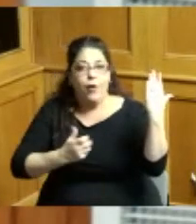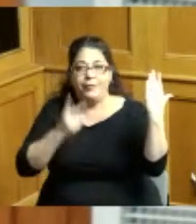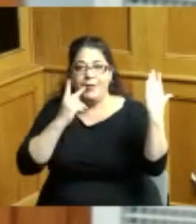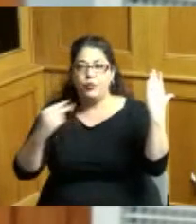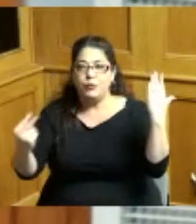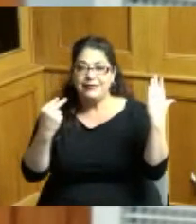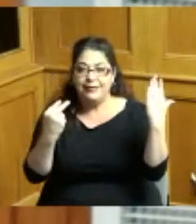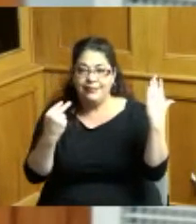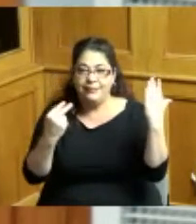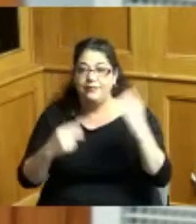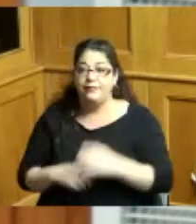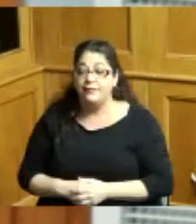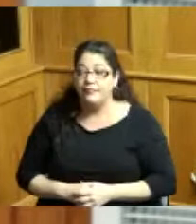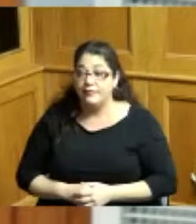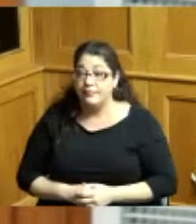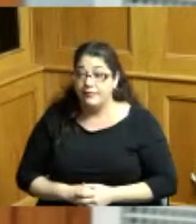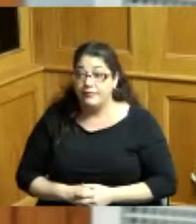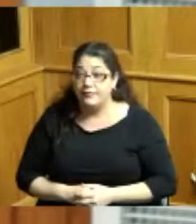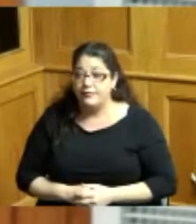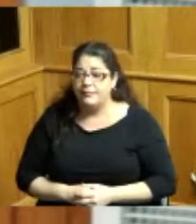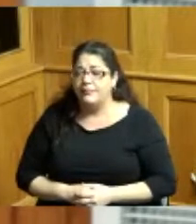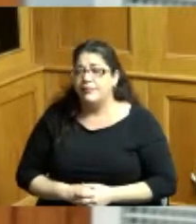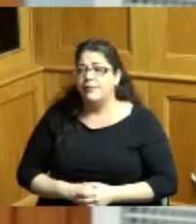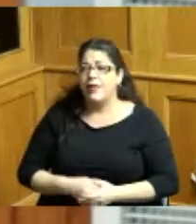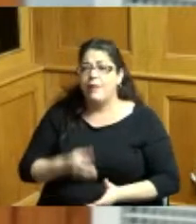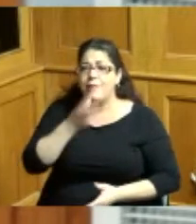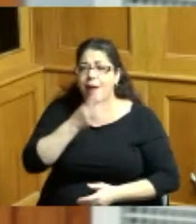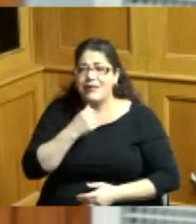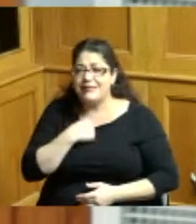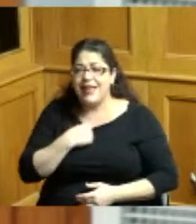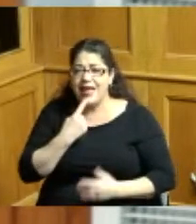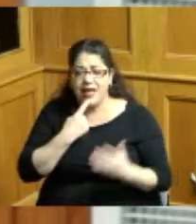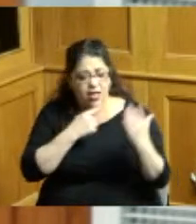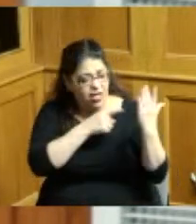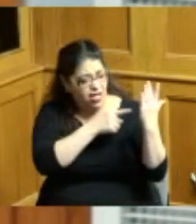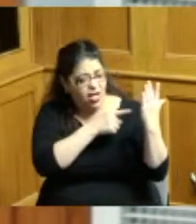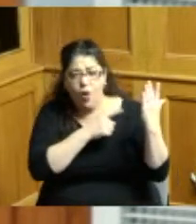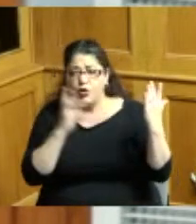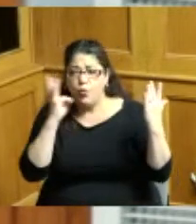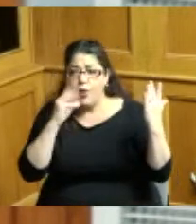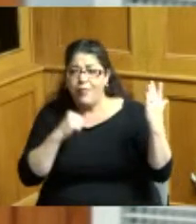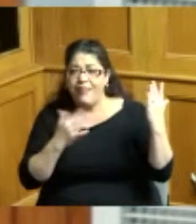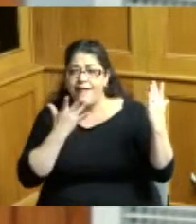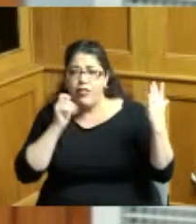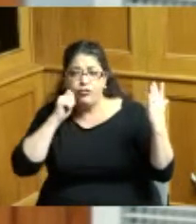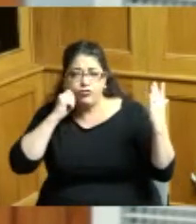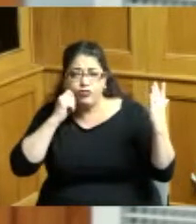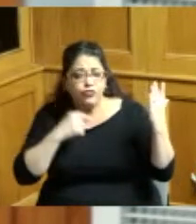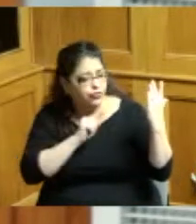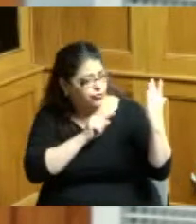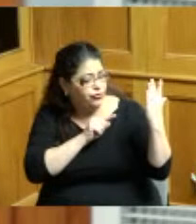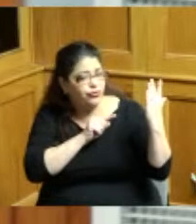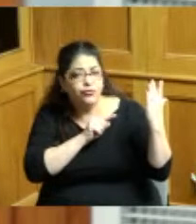added don't worry about what color it is that's looking back at you worry about what god sees also